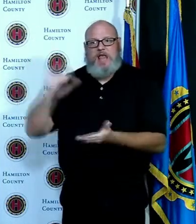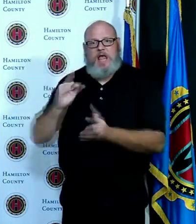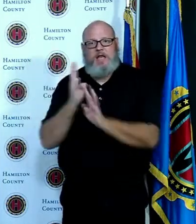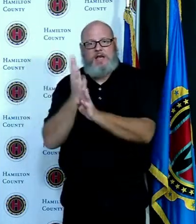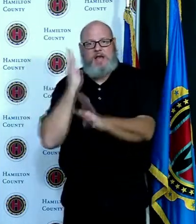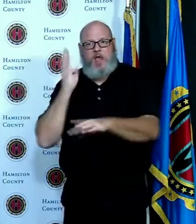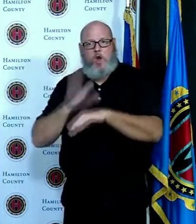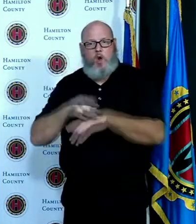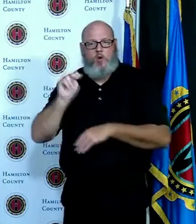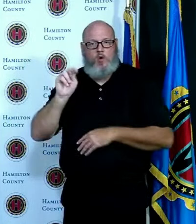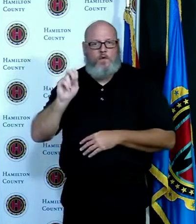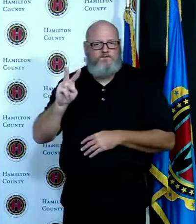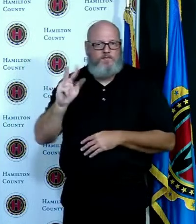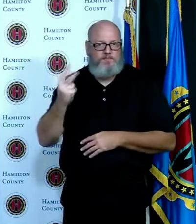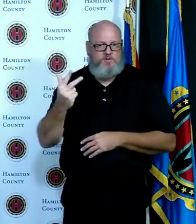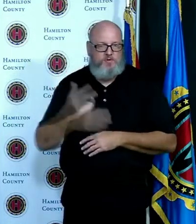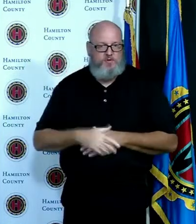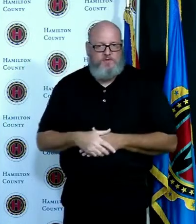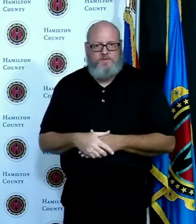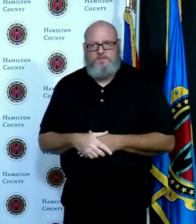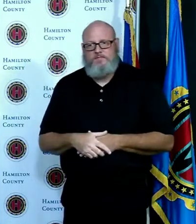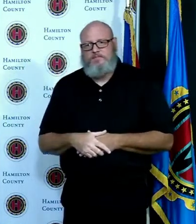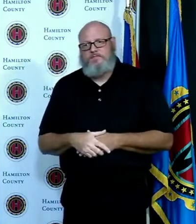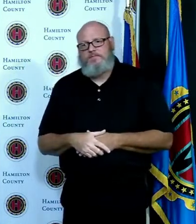so just encouraging people to be safe when they go out to vote